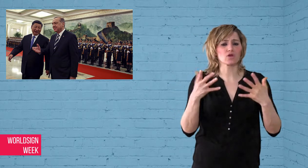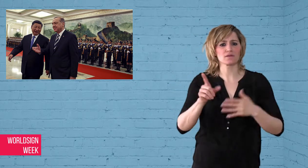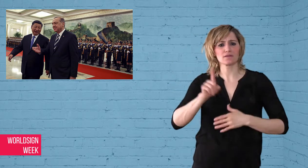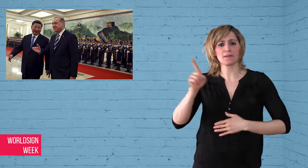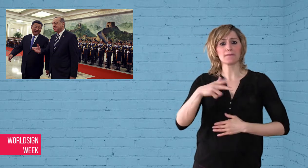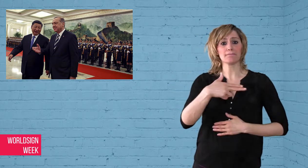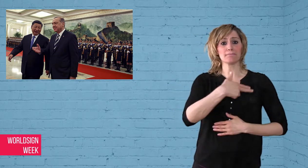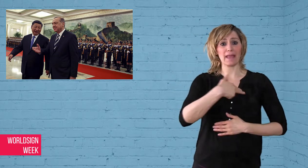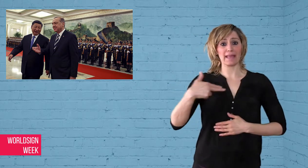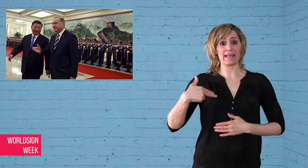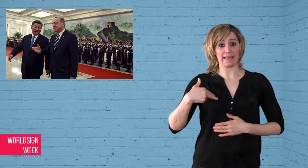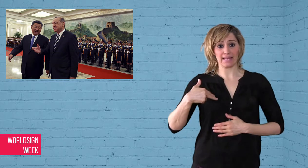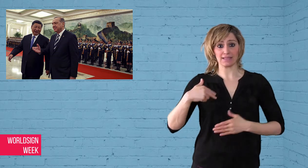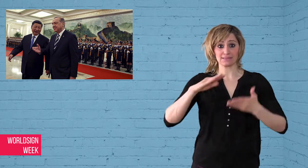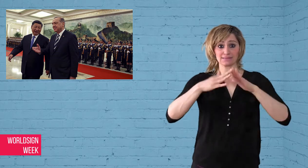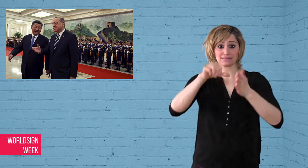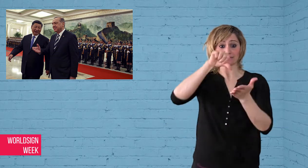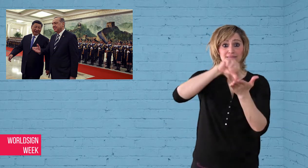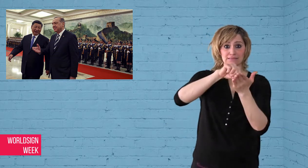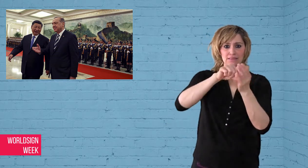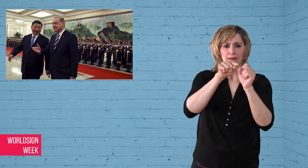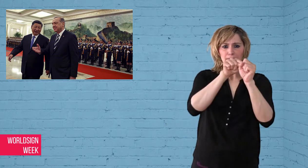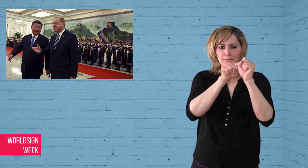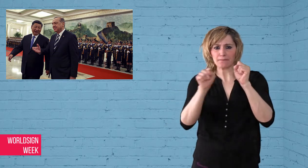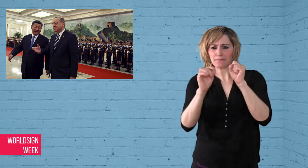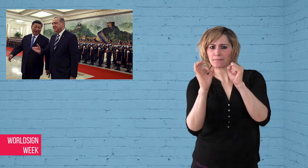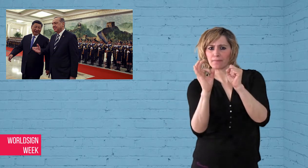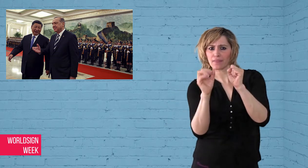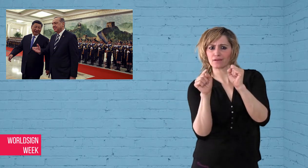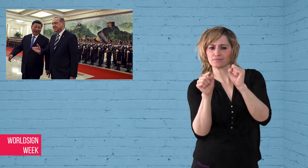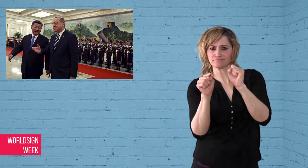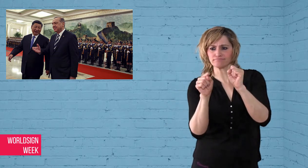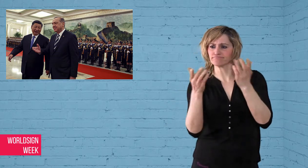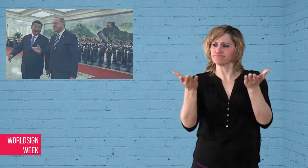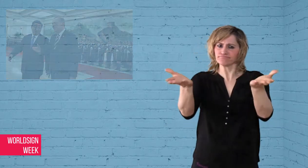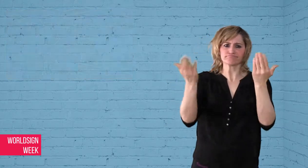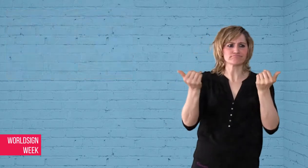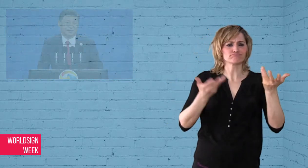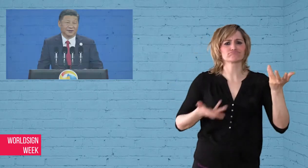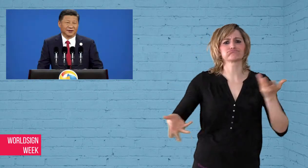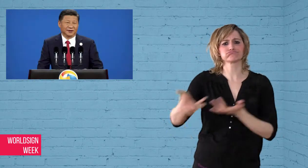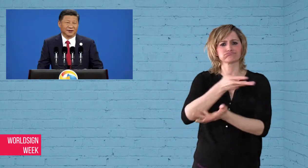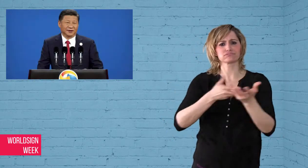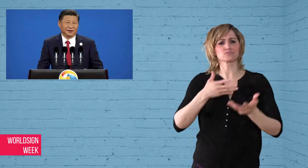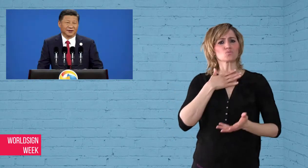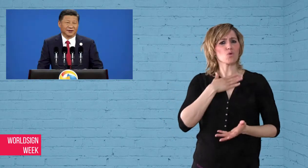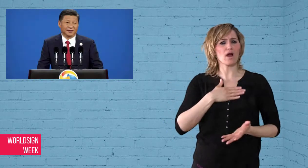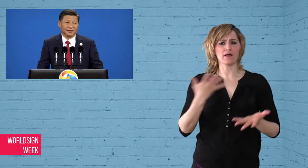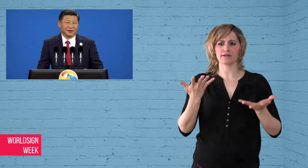huge US$900 billion infrastructure